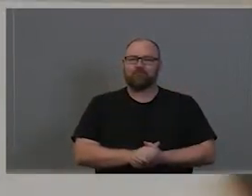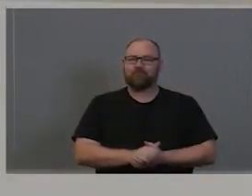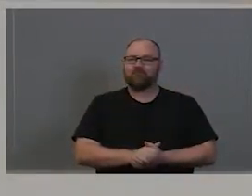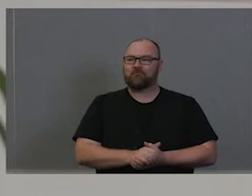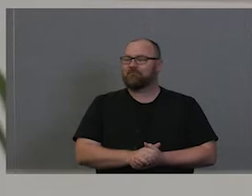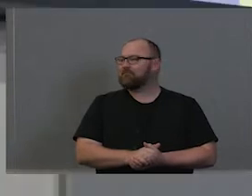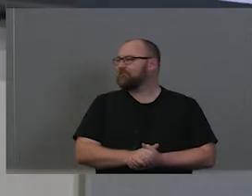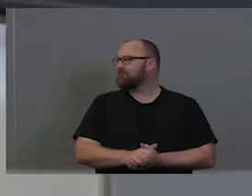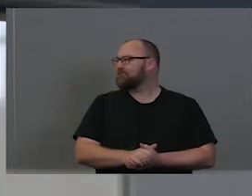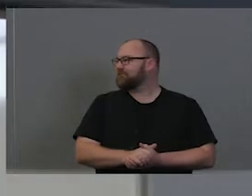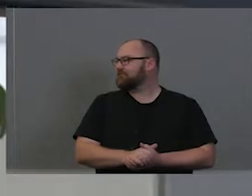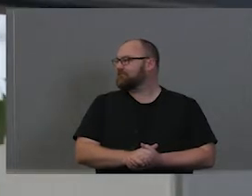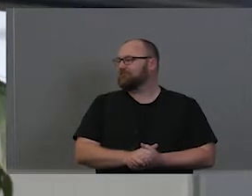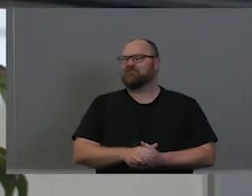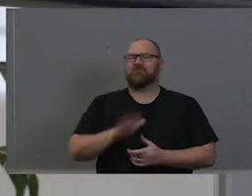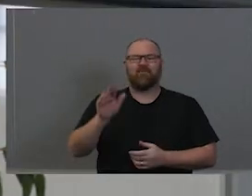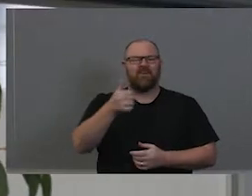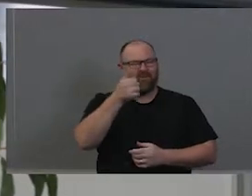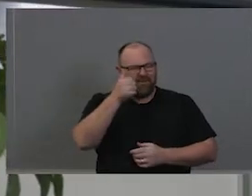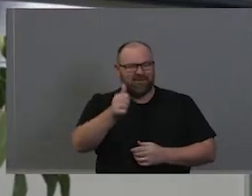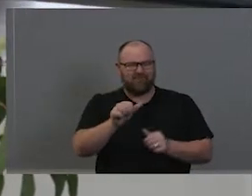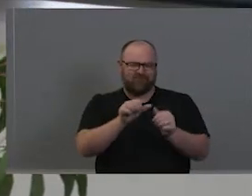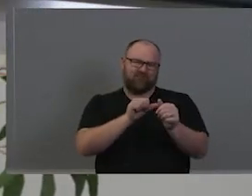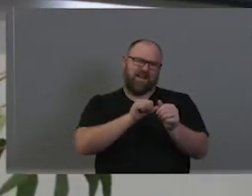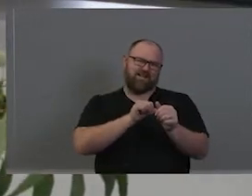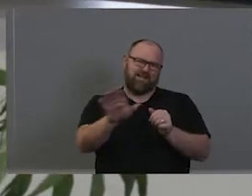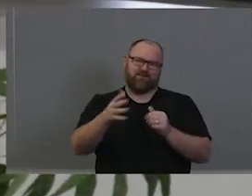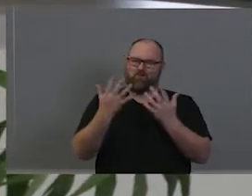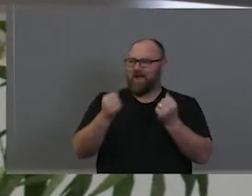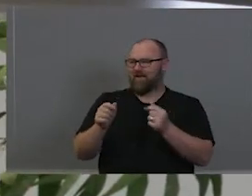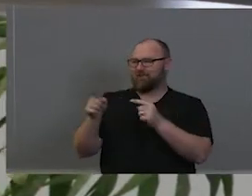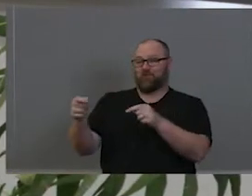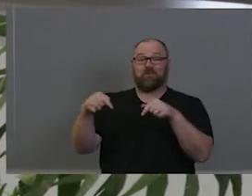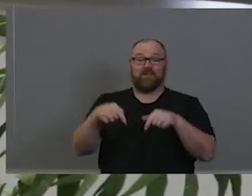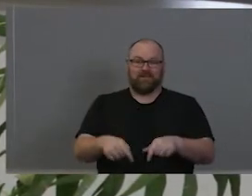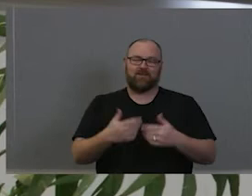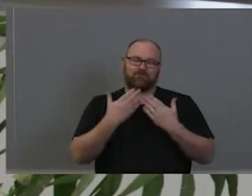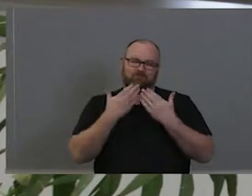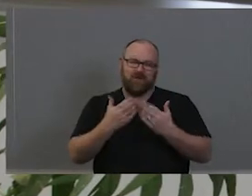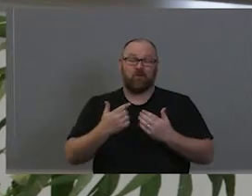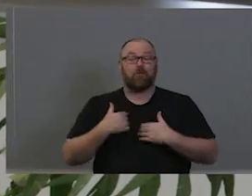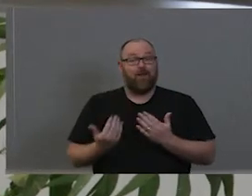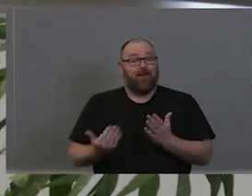Lovely. Absolutely fantastic to have you here, Uncle Chica and I'd like to add my voice also, in acknowledging this